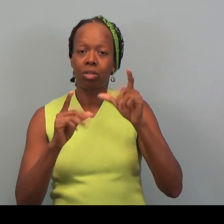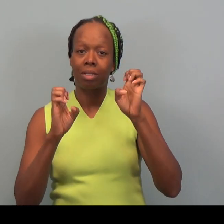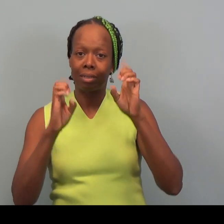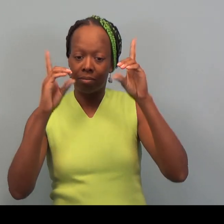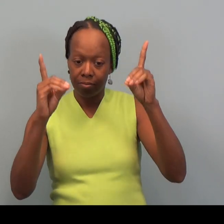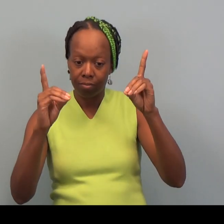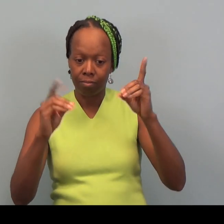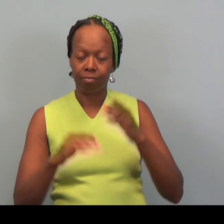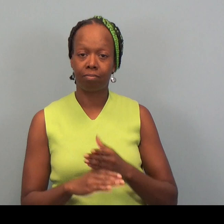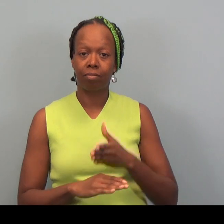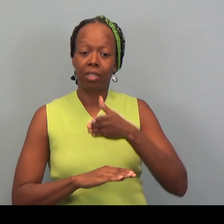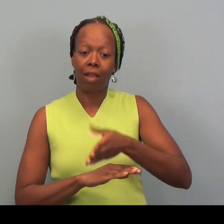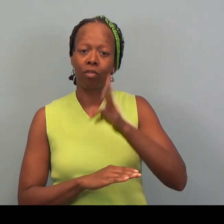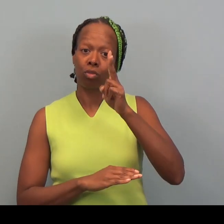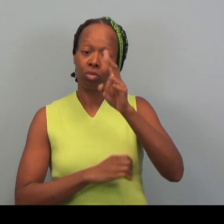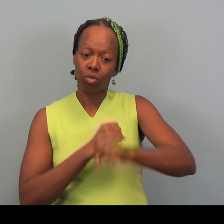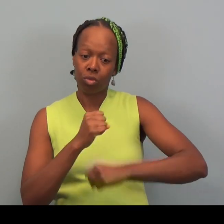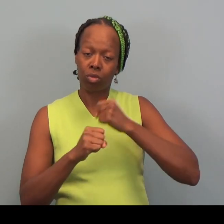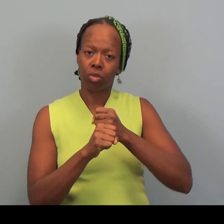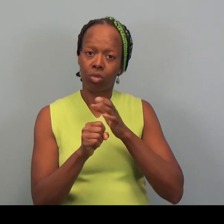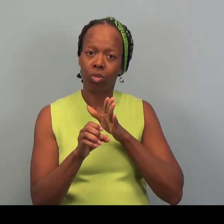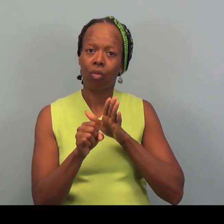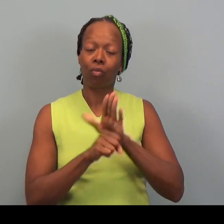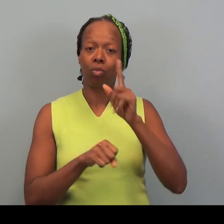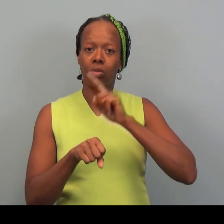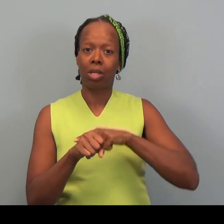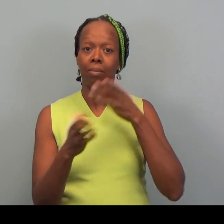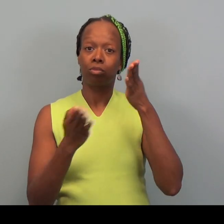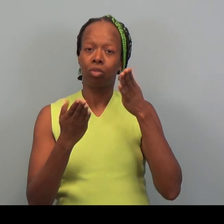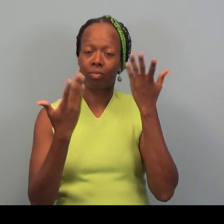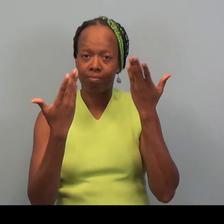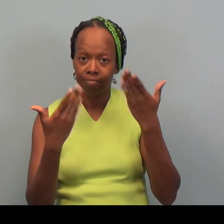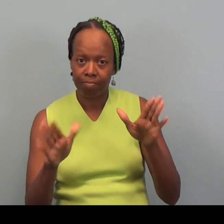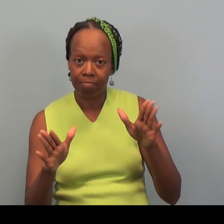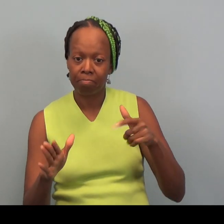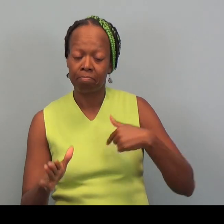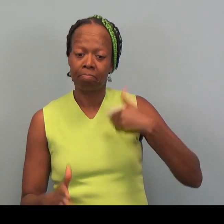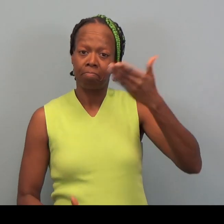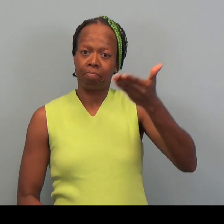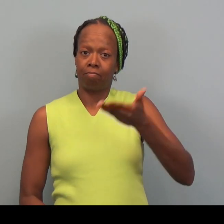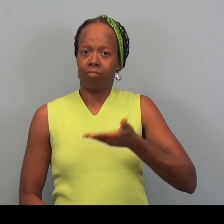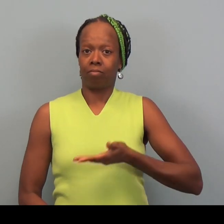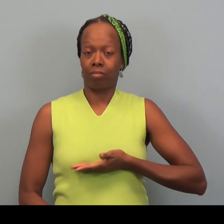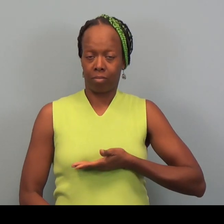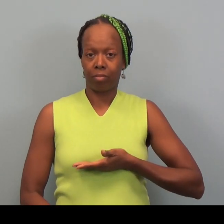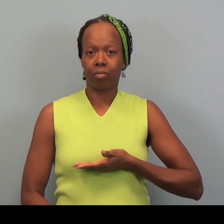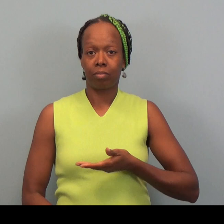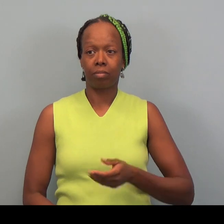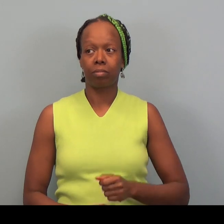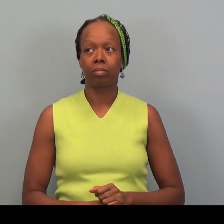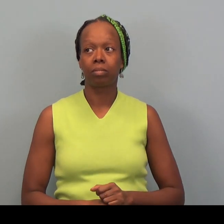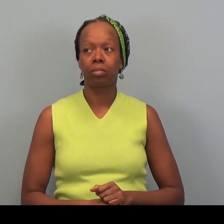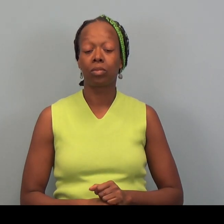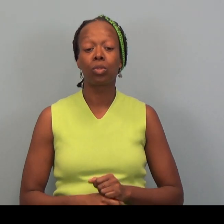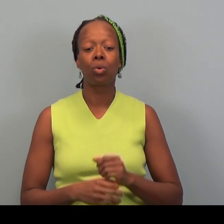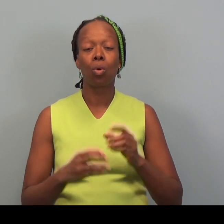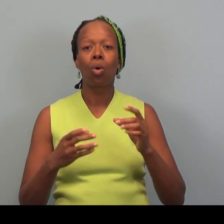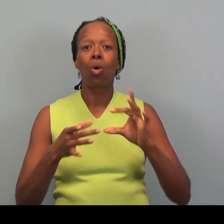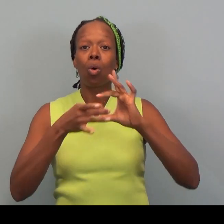and after my two years of full-time service ended, I was hired here to coordinate the tax site